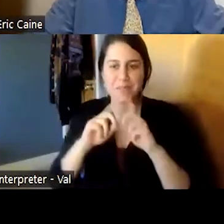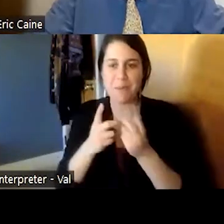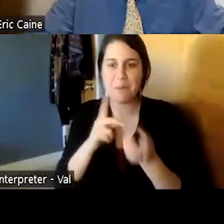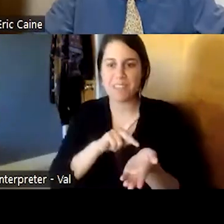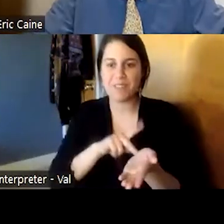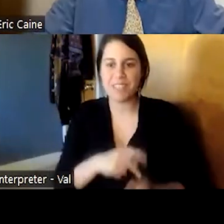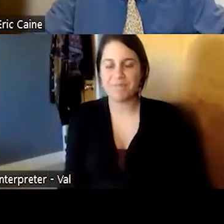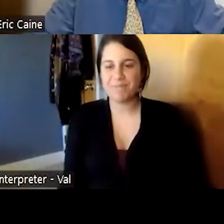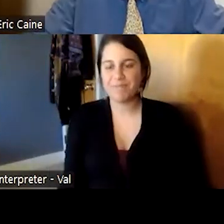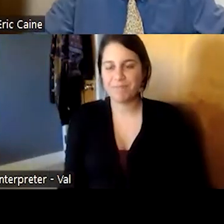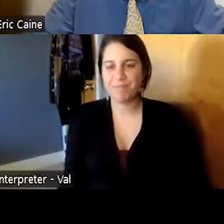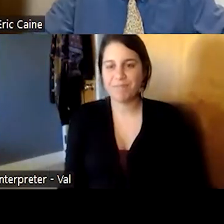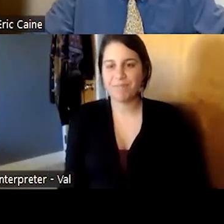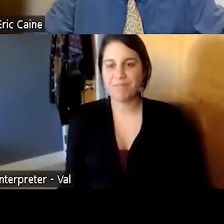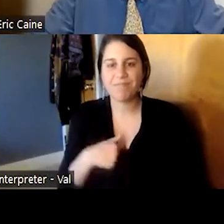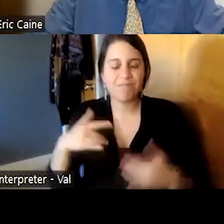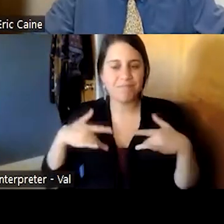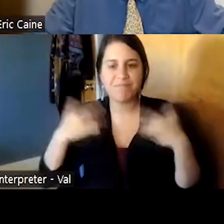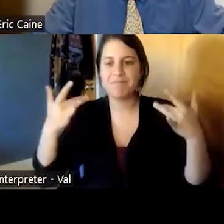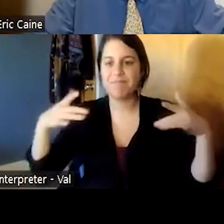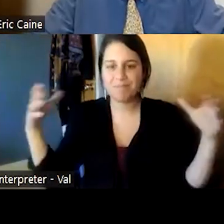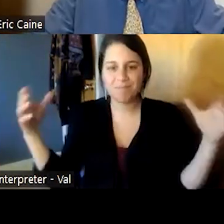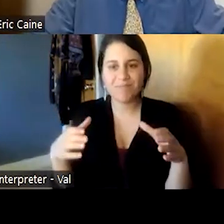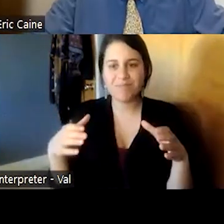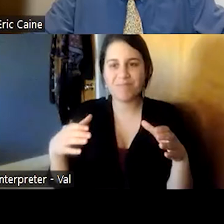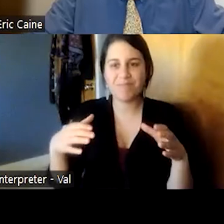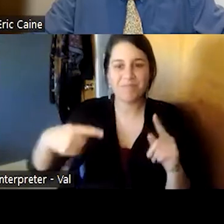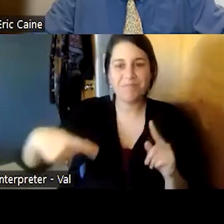it's really a pleasure to be able to bring together a group of outstanding colleagues